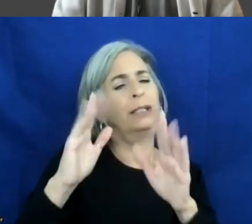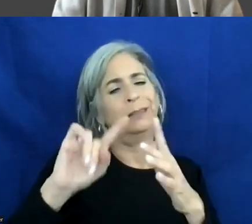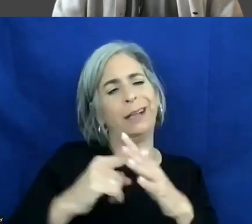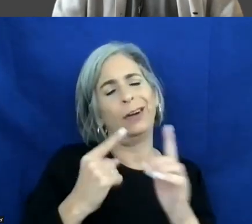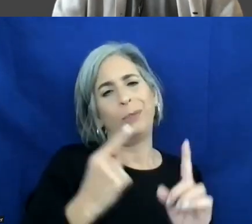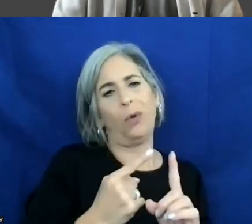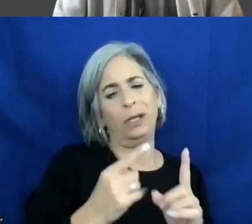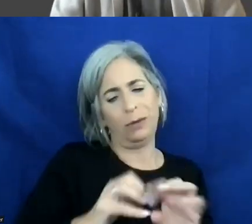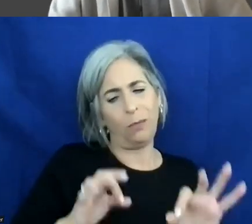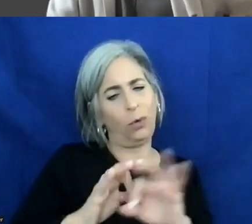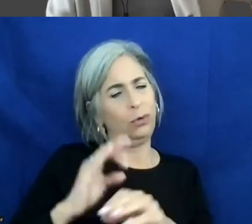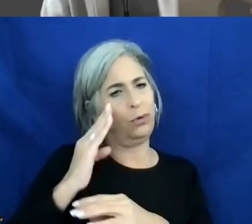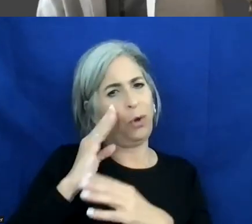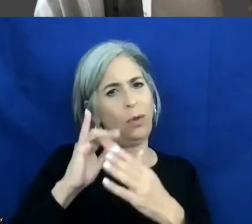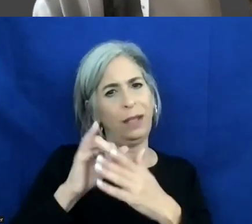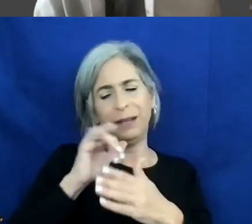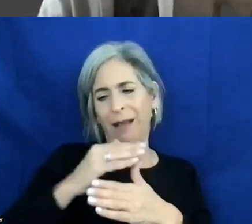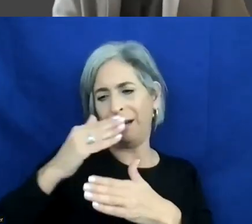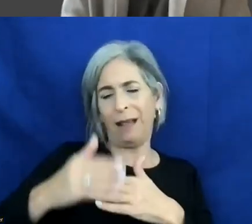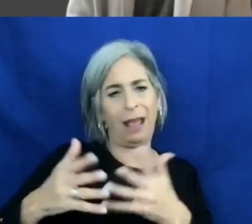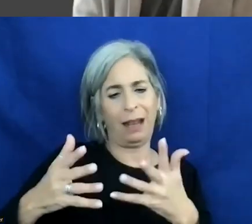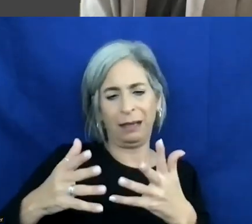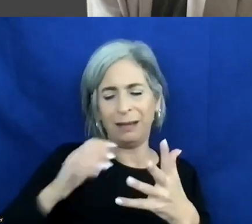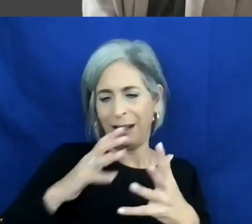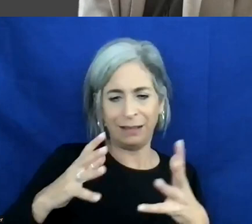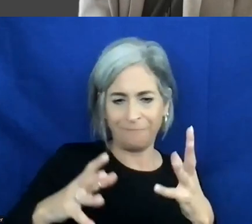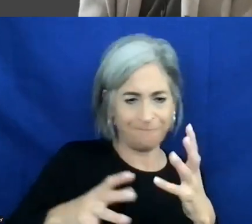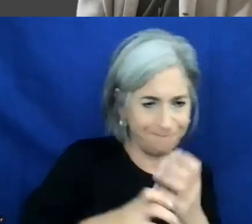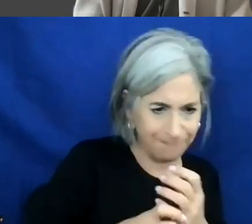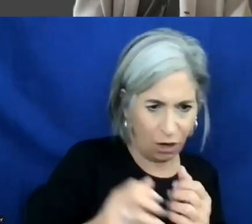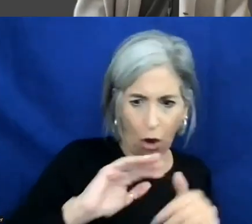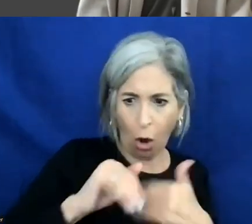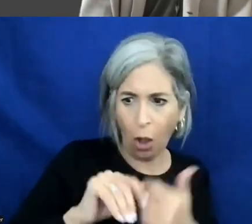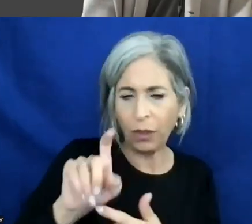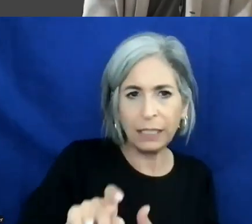to know that that doesn't end capture all of the needs that you may potentially look